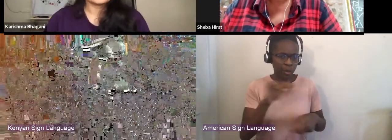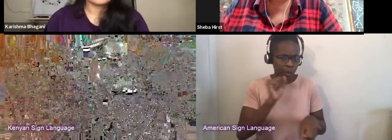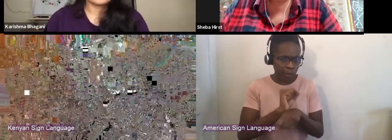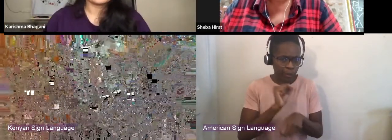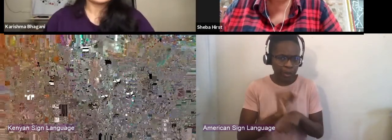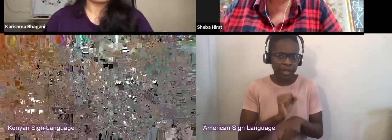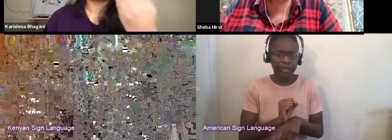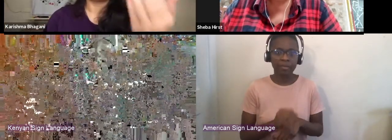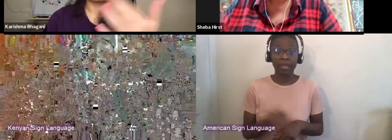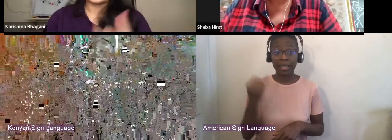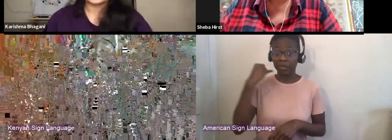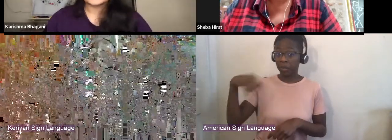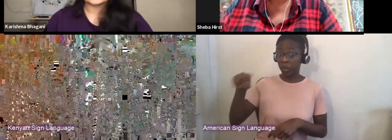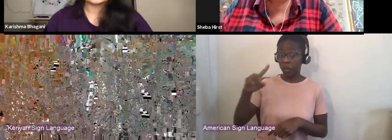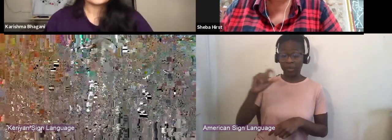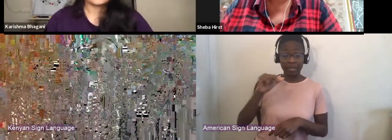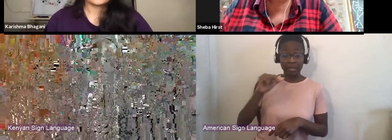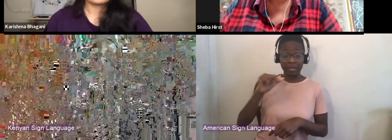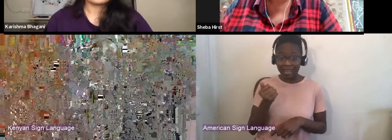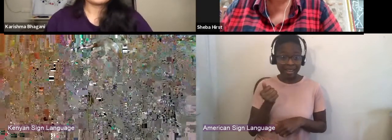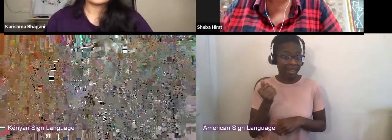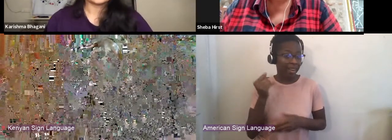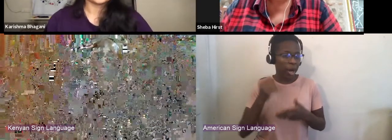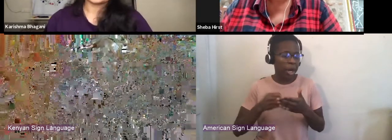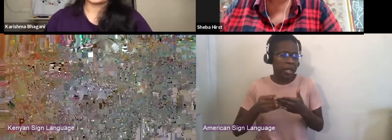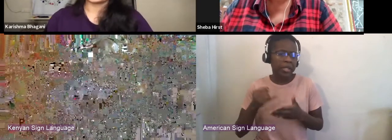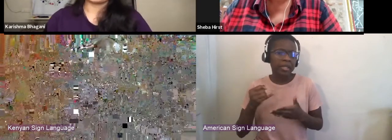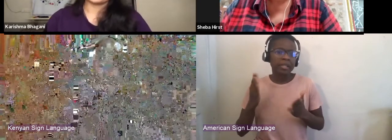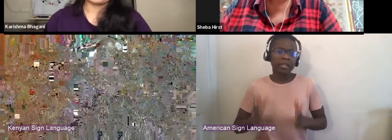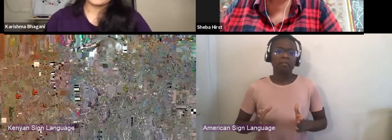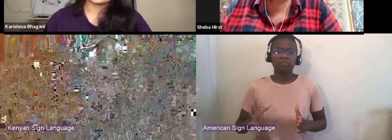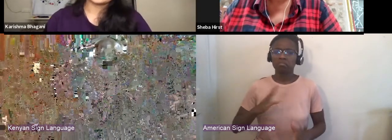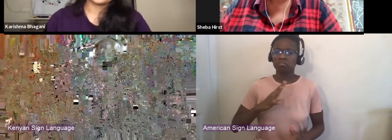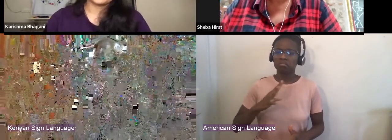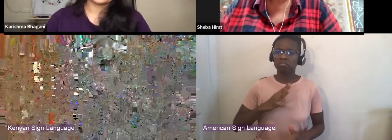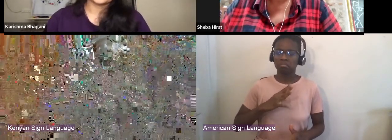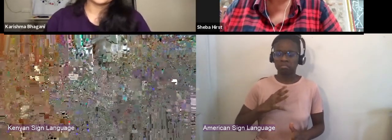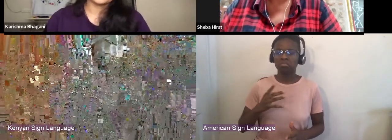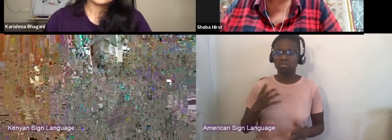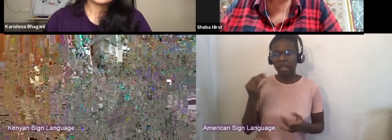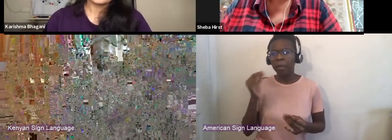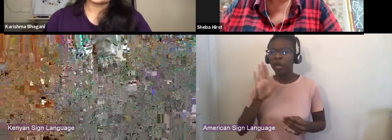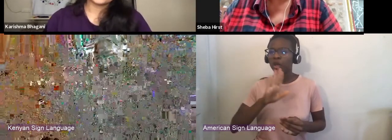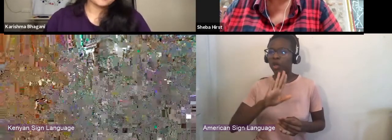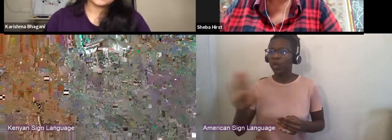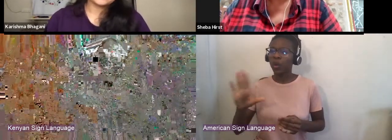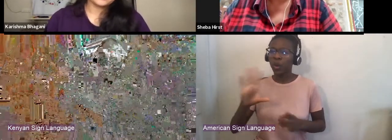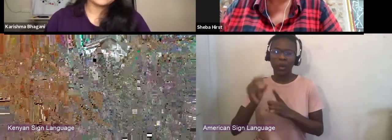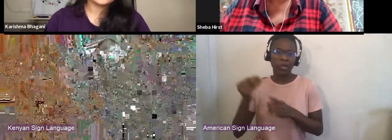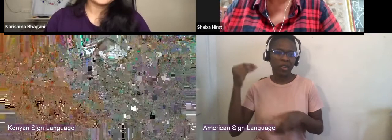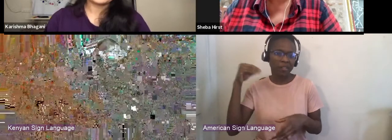and think about their involvement in the cultural space wherever they're at in the world. So thank you so much